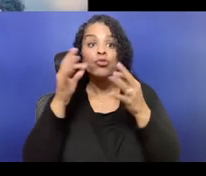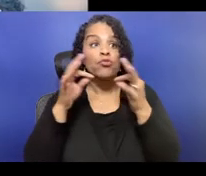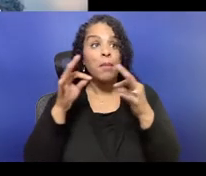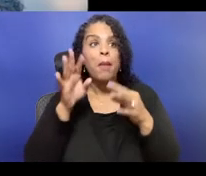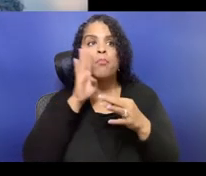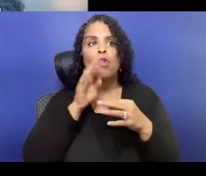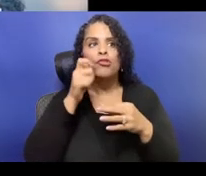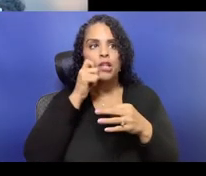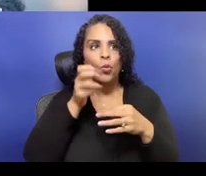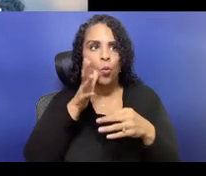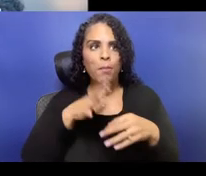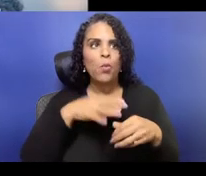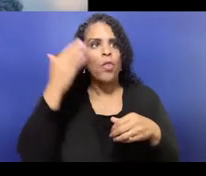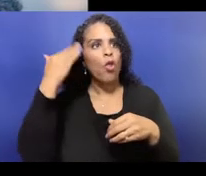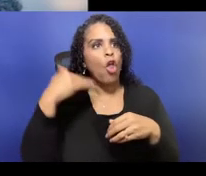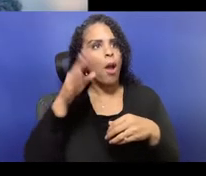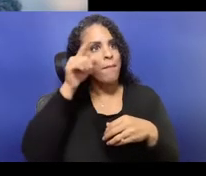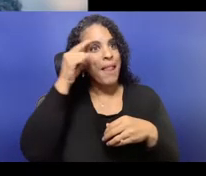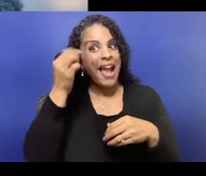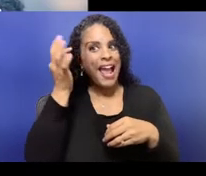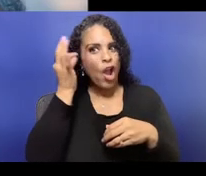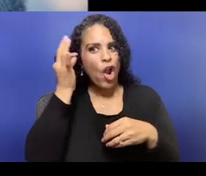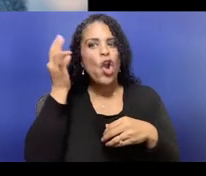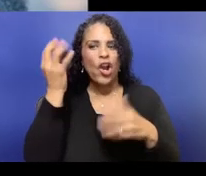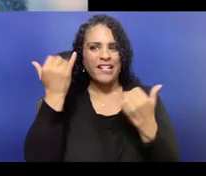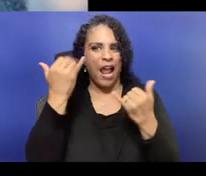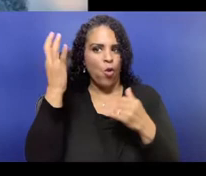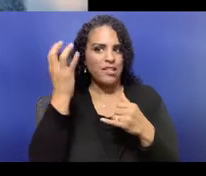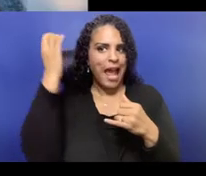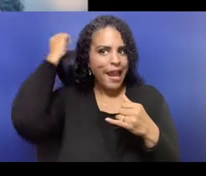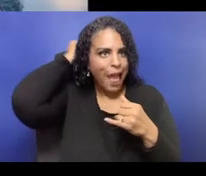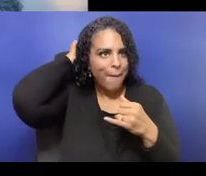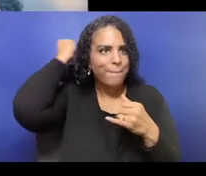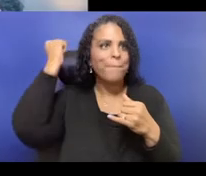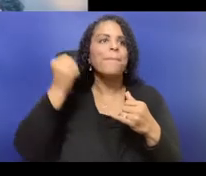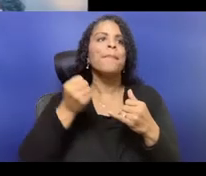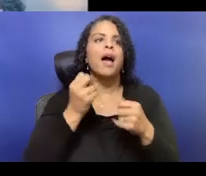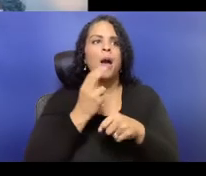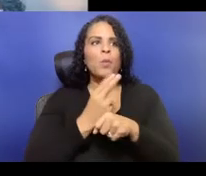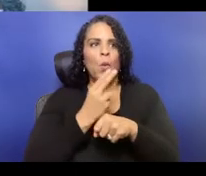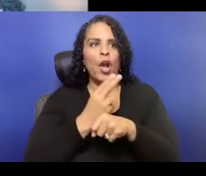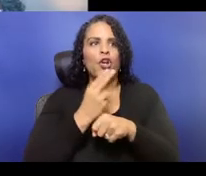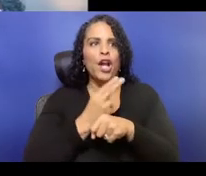And for those of y'all tuning in on HowlRound, send us an email to introduce yourselves if you'd like,